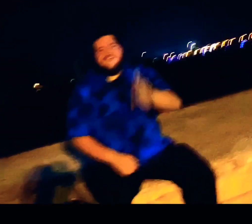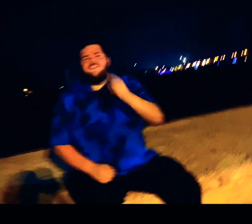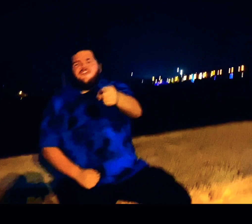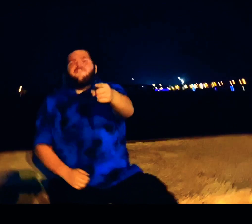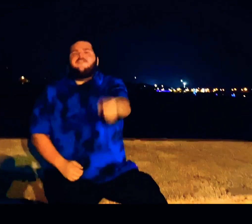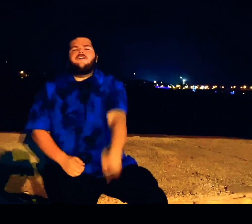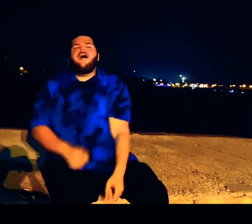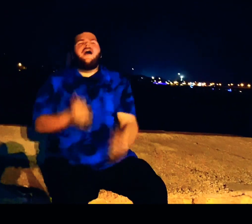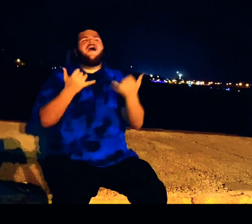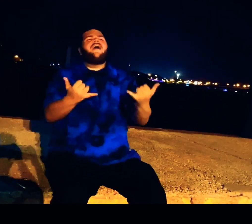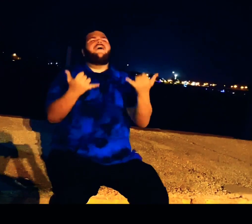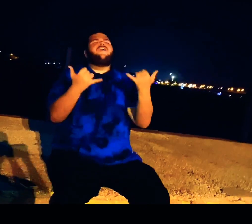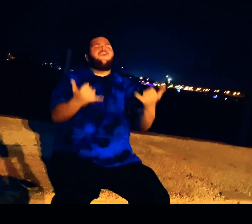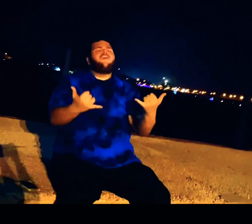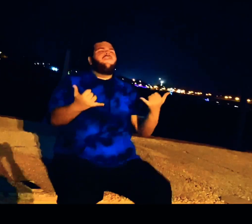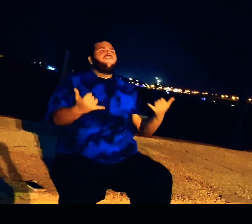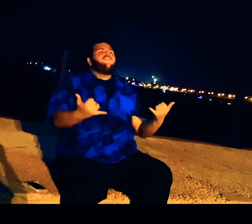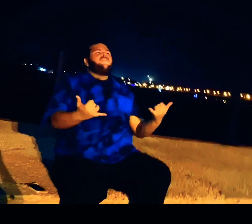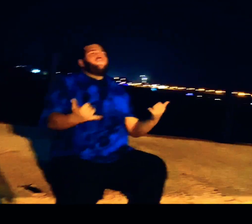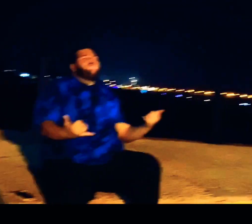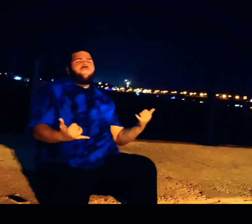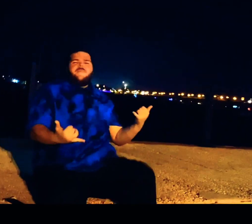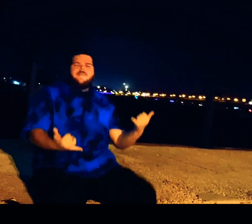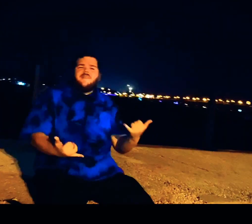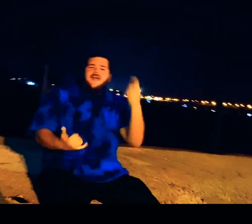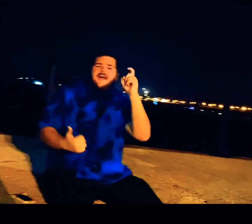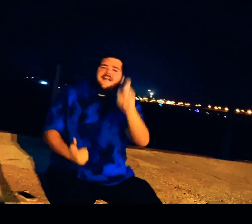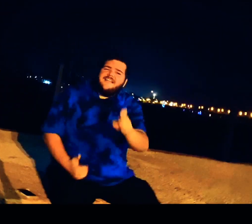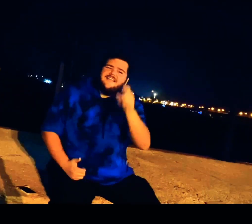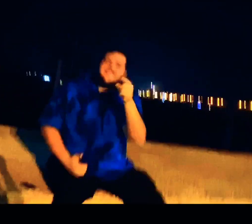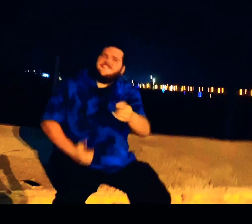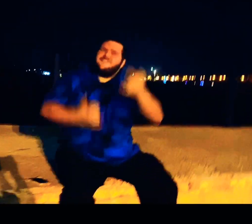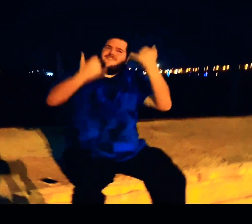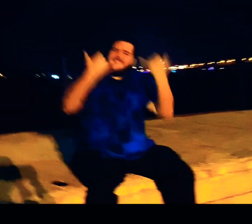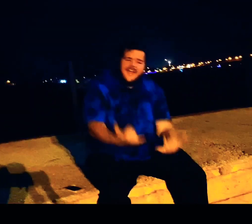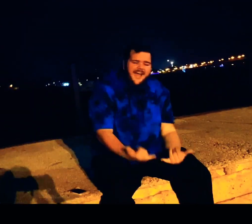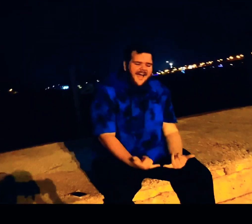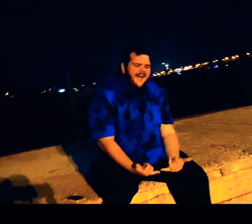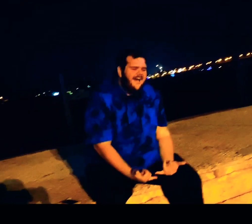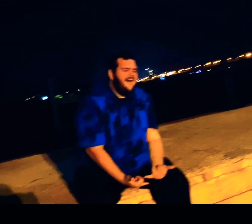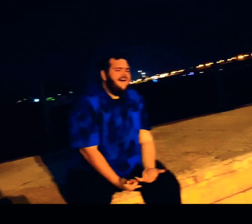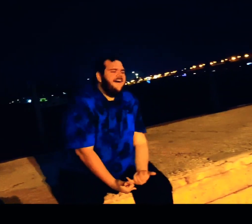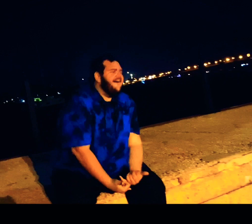need you now I need you now